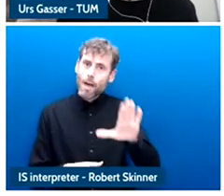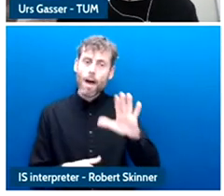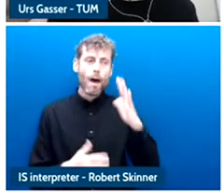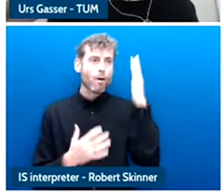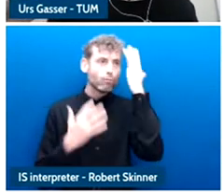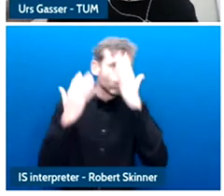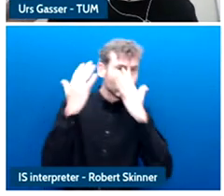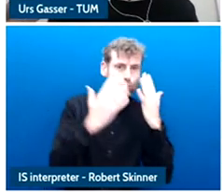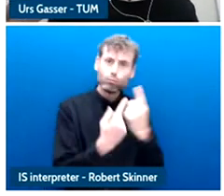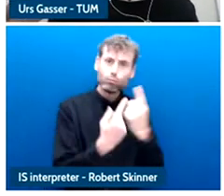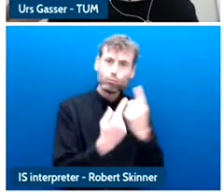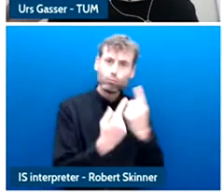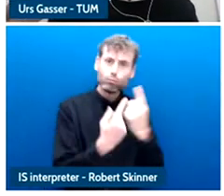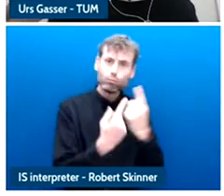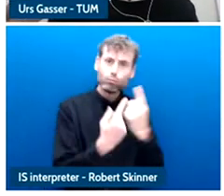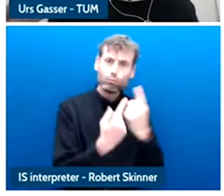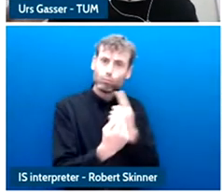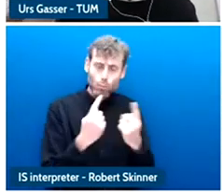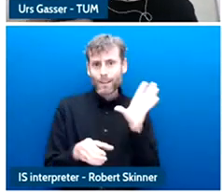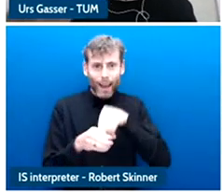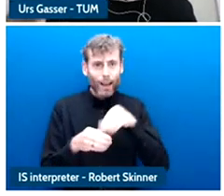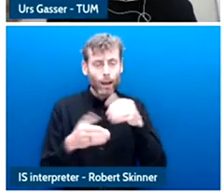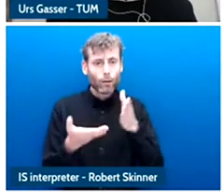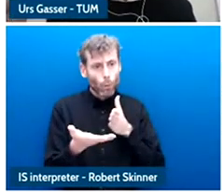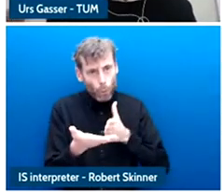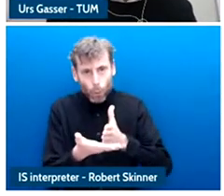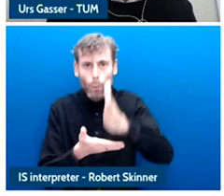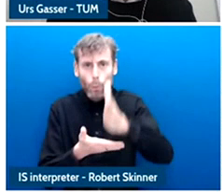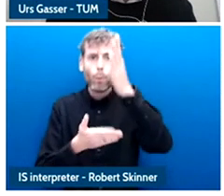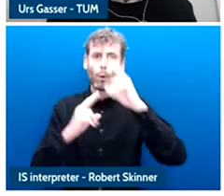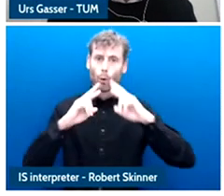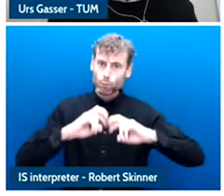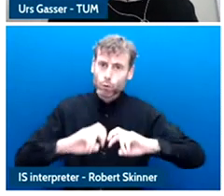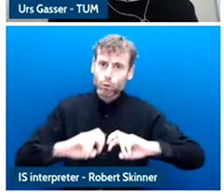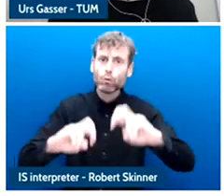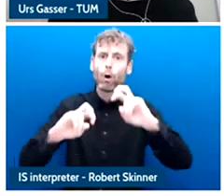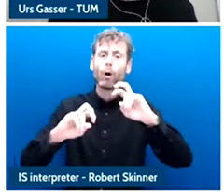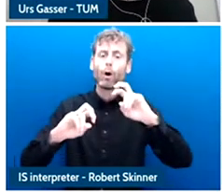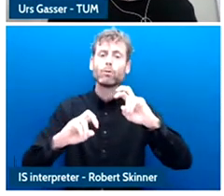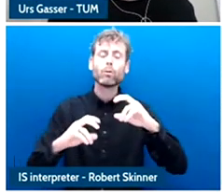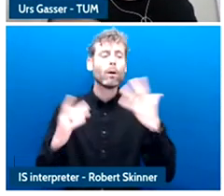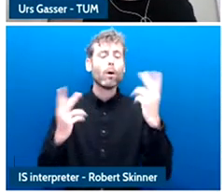young people involved in the entire project when we talk about risks and